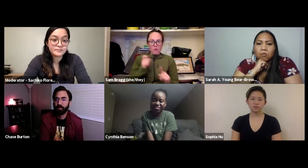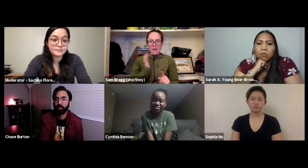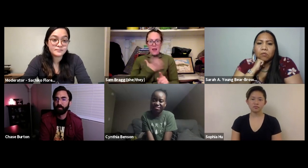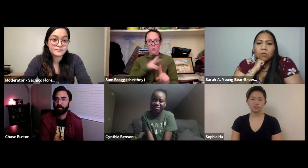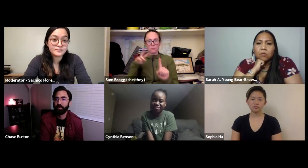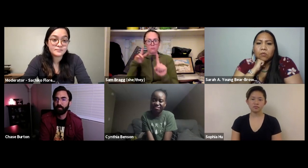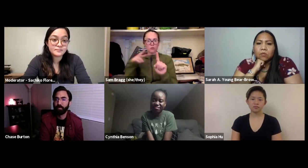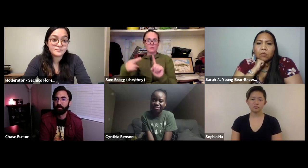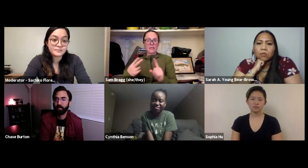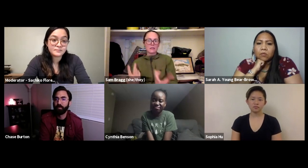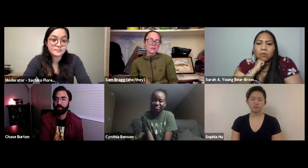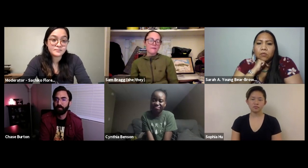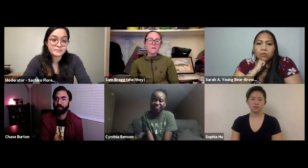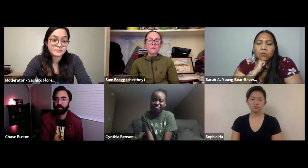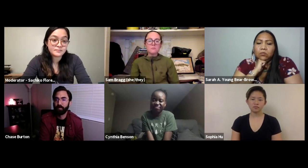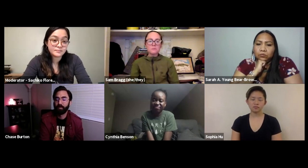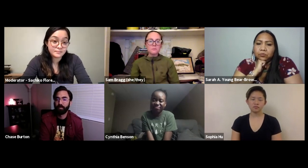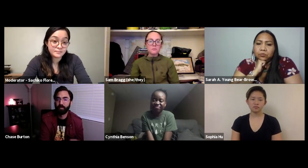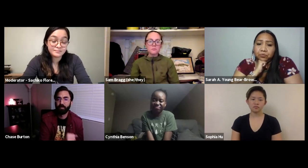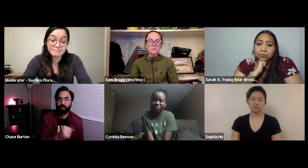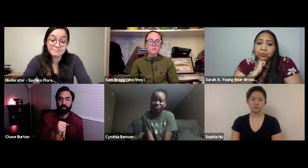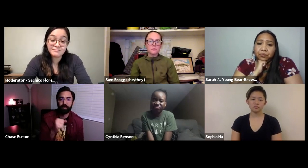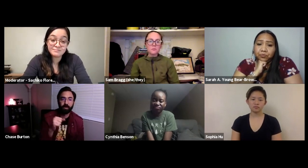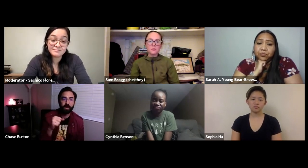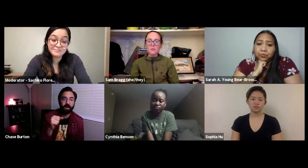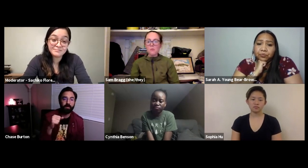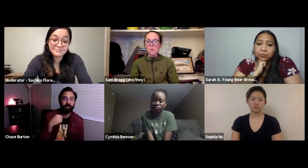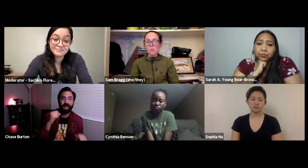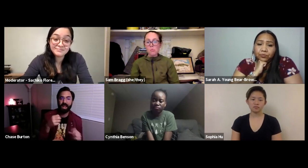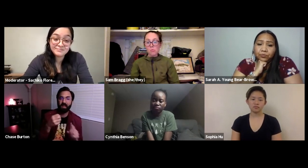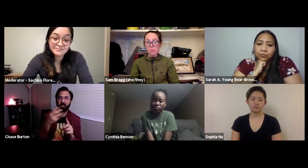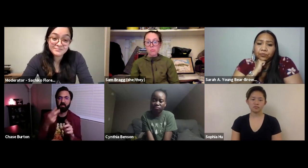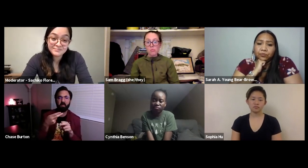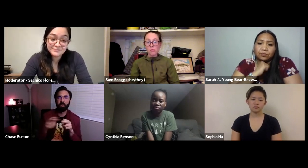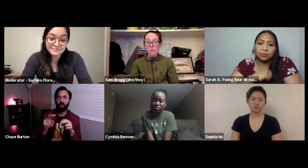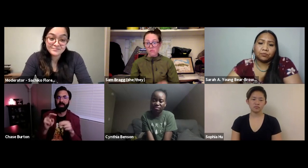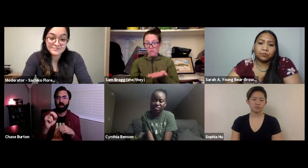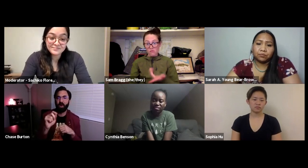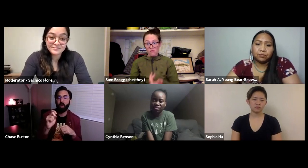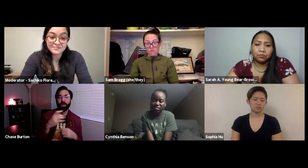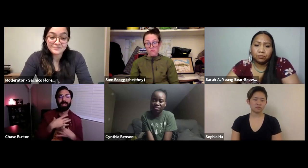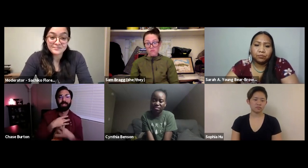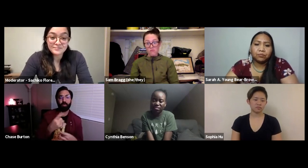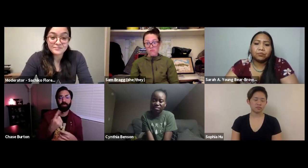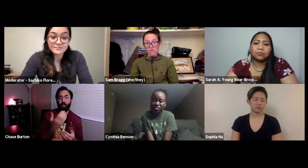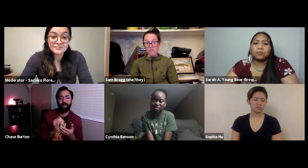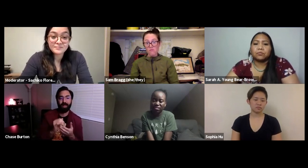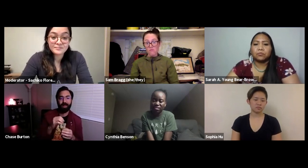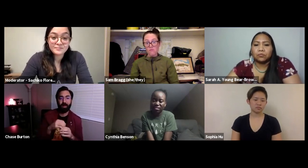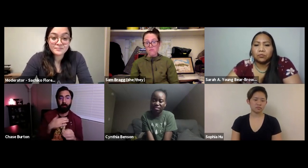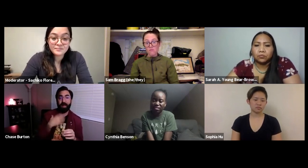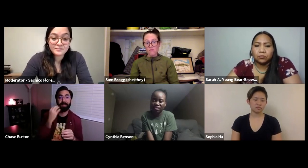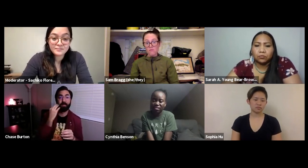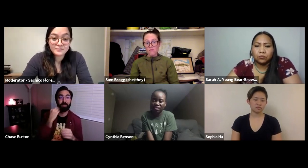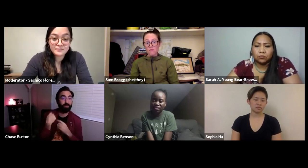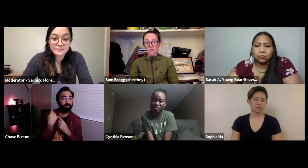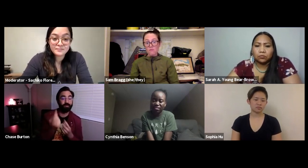people. I think that hearing folks would benefit from having these films based on our Deaf perspective.